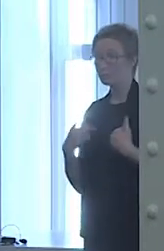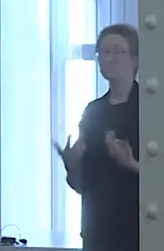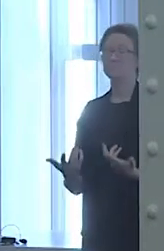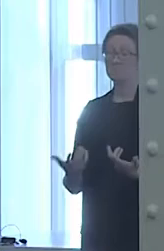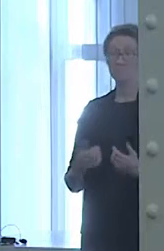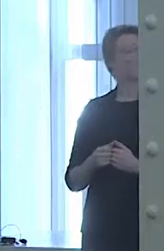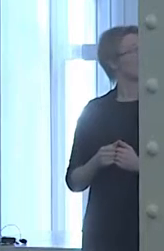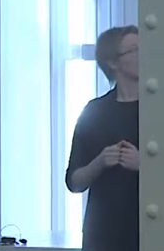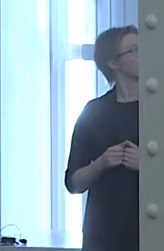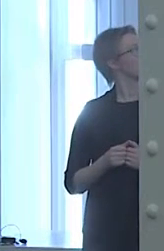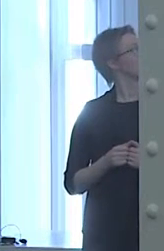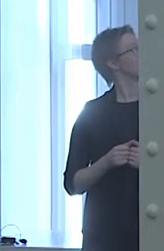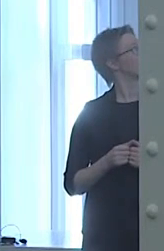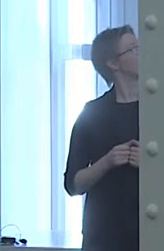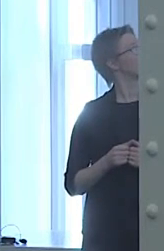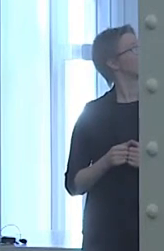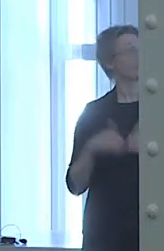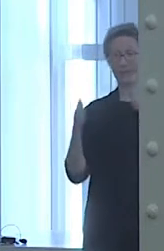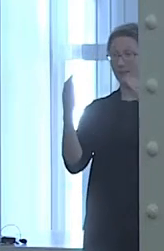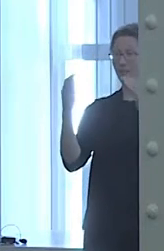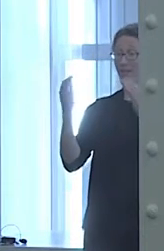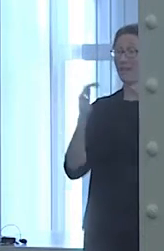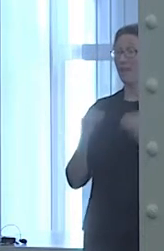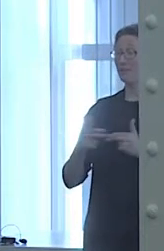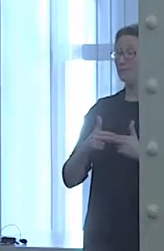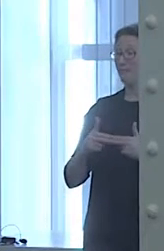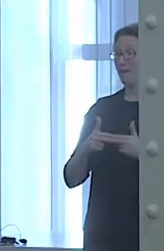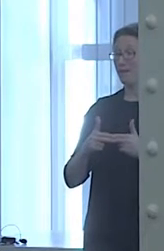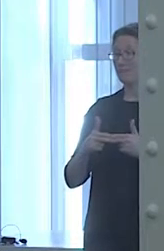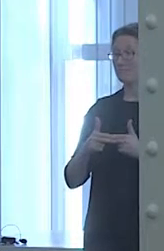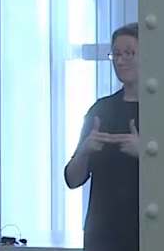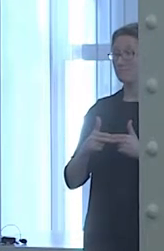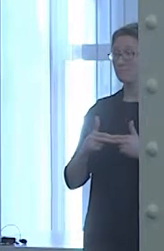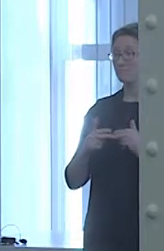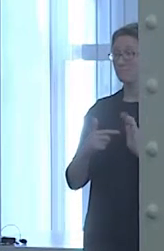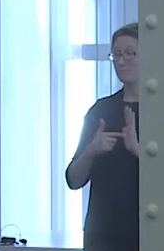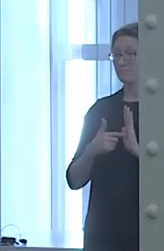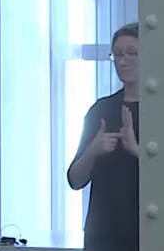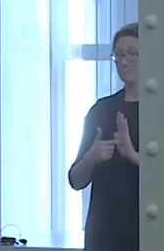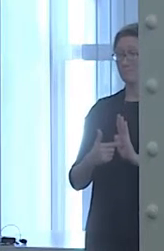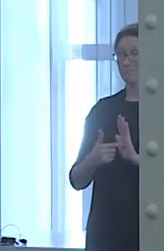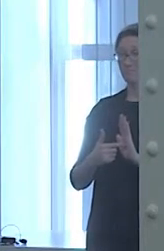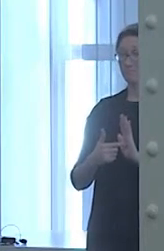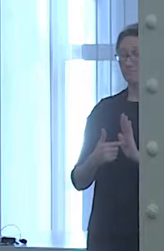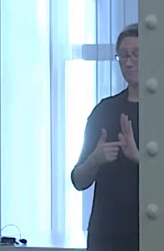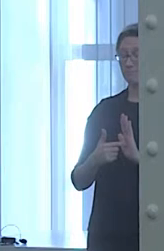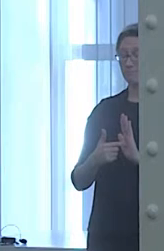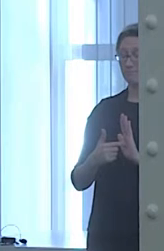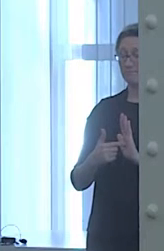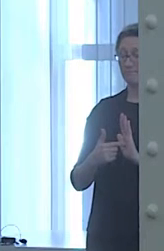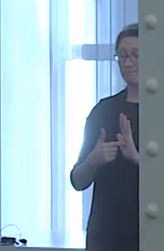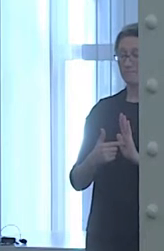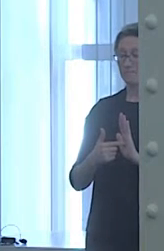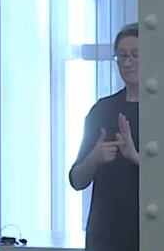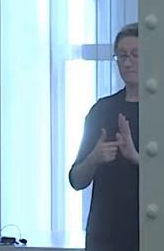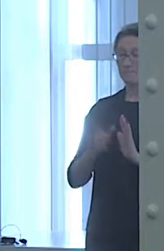next slide is... Is a picture of me from last year.